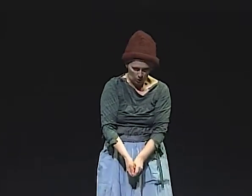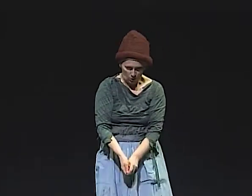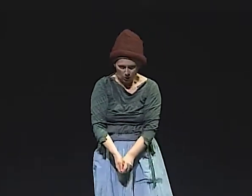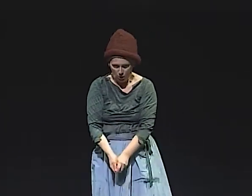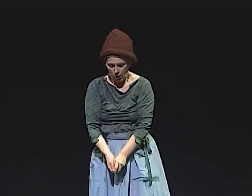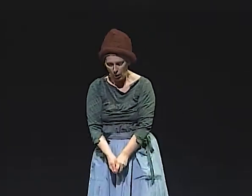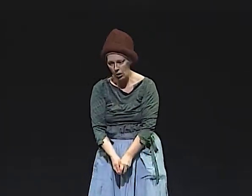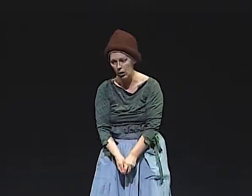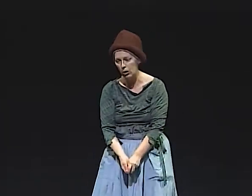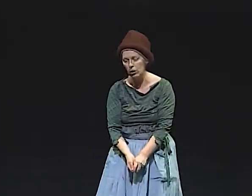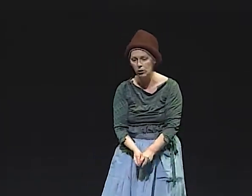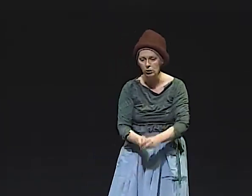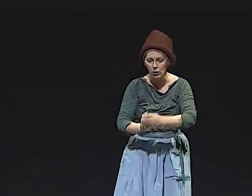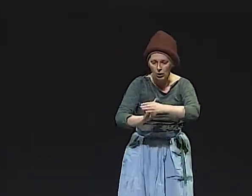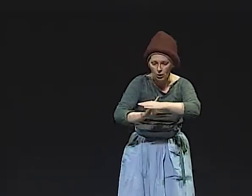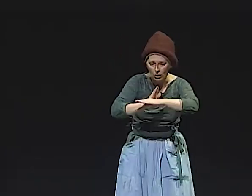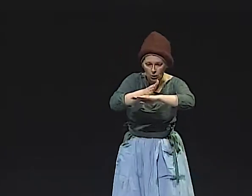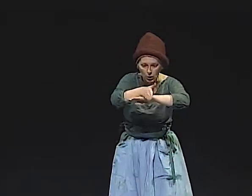I GOT TO WHERE I WAS GOING.